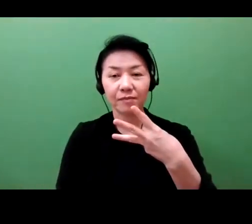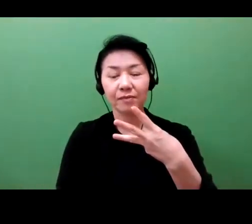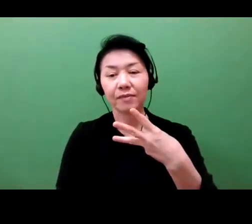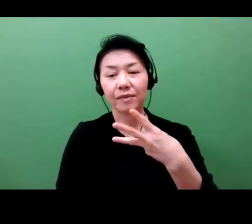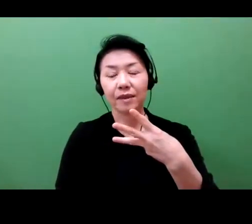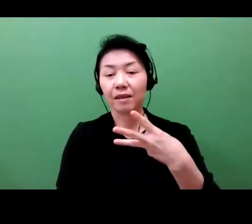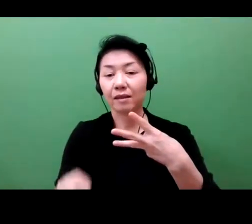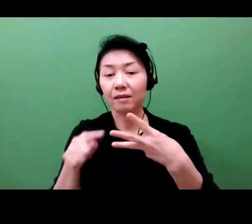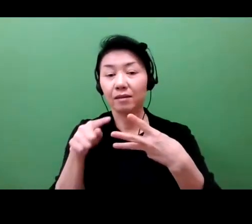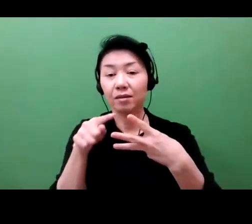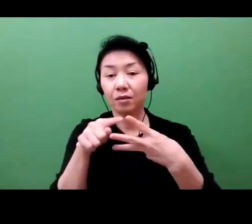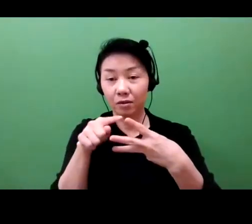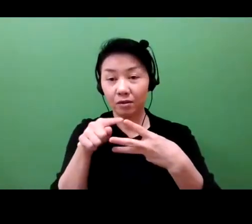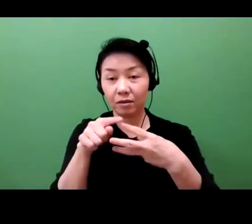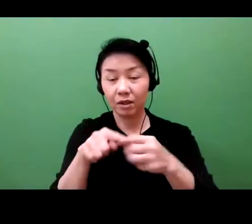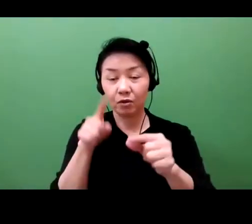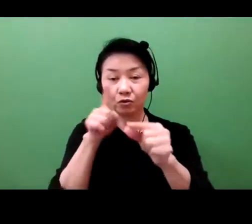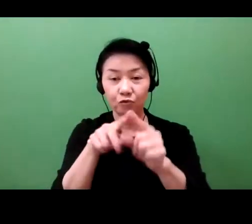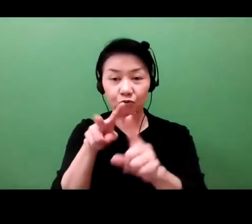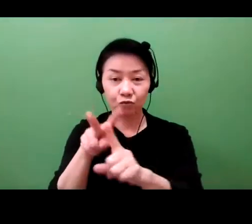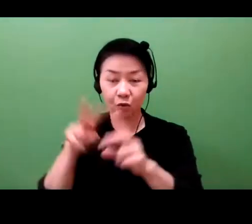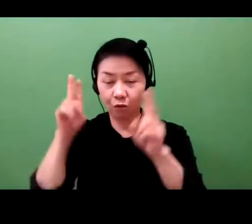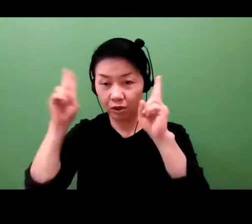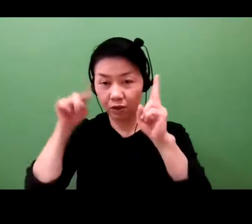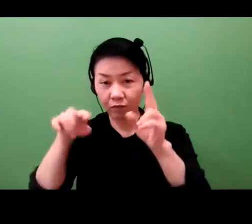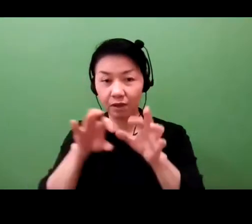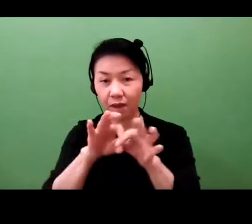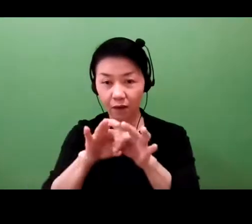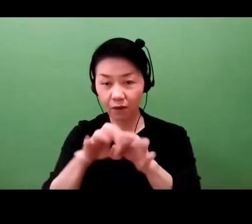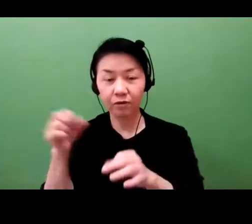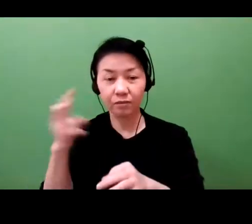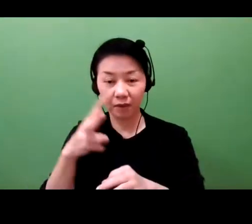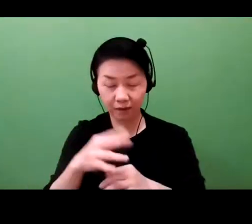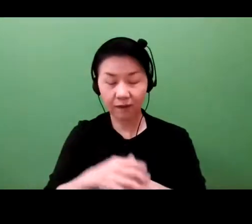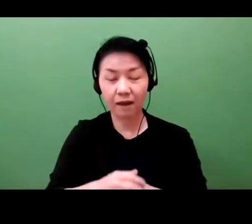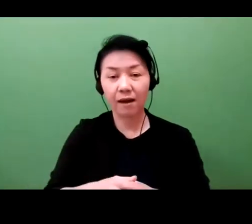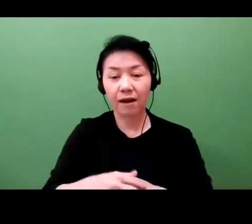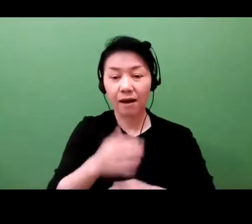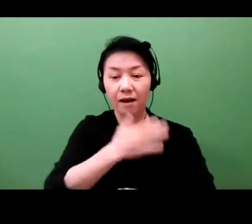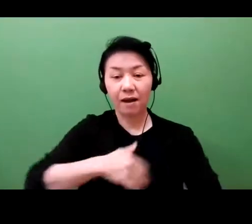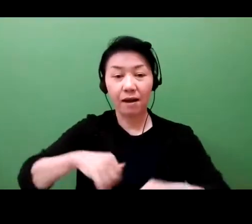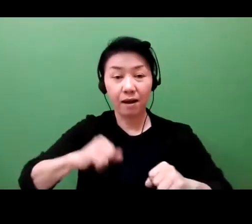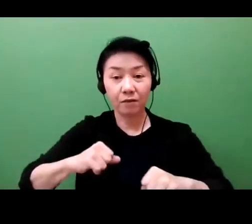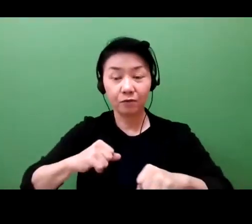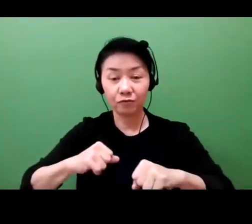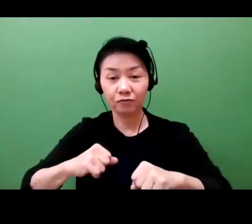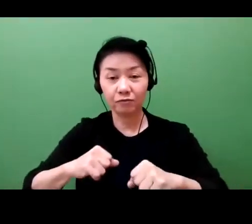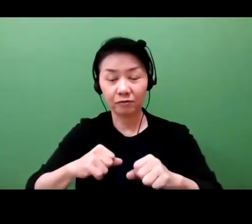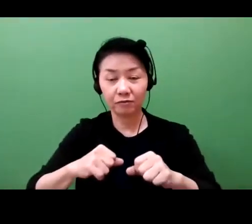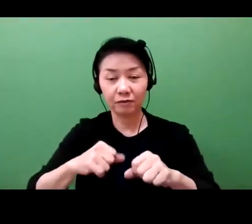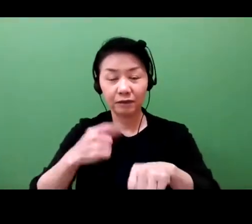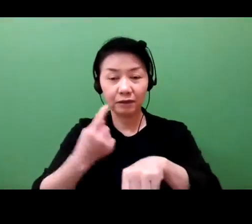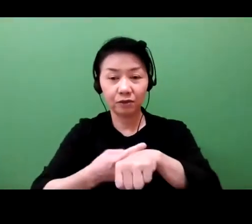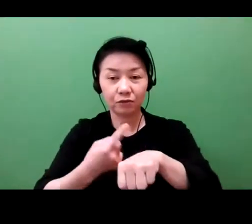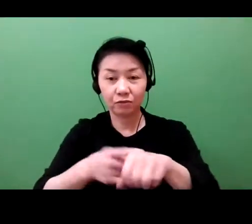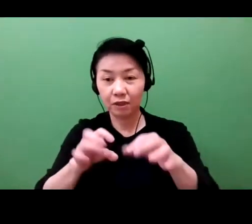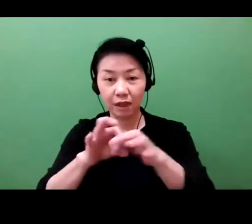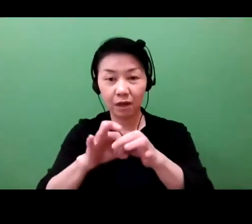and especially in the health tech and medical environment. As an overview, the first one is about how